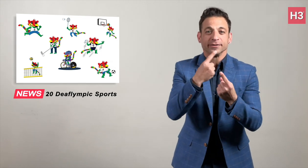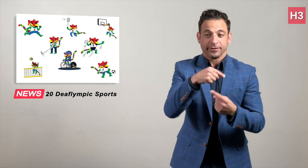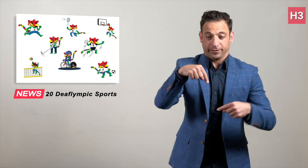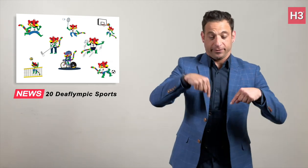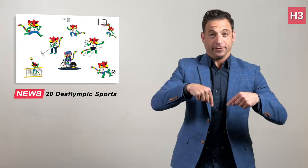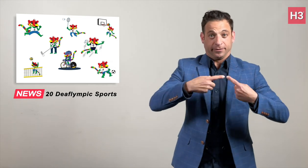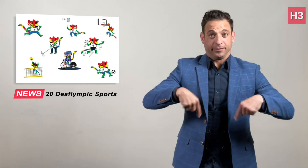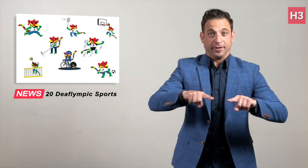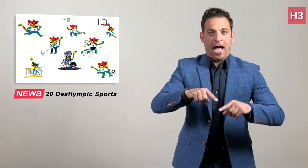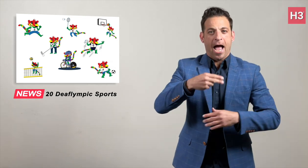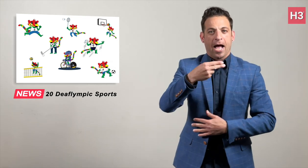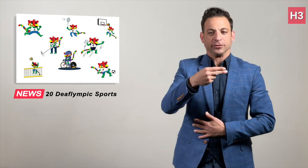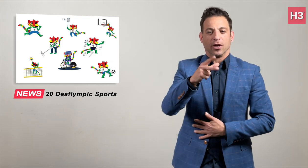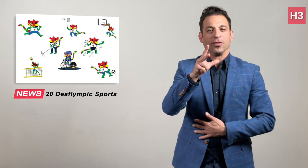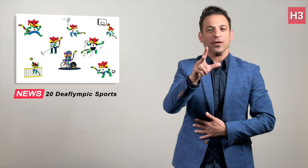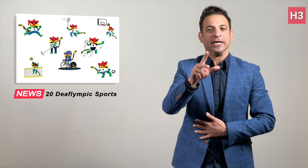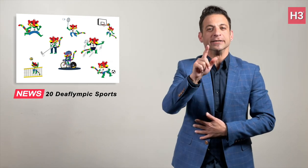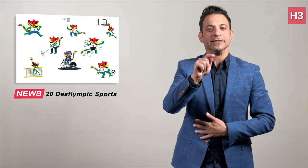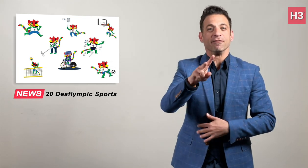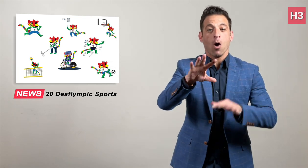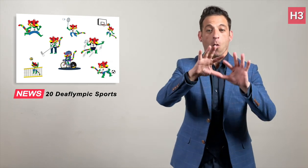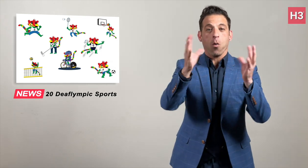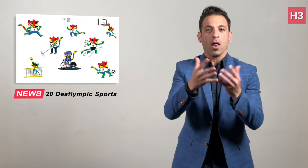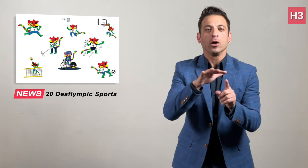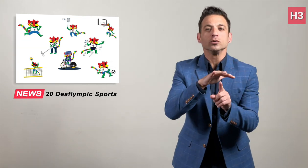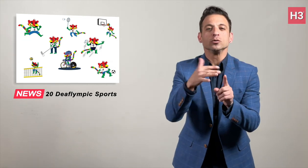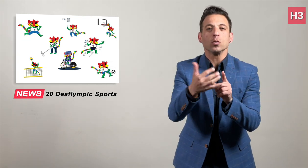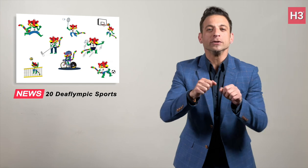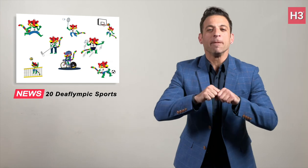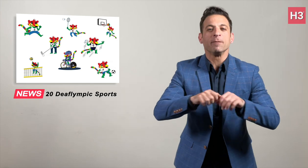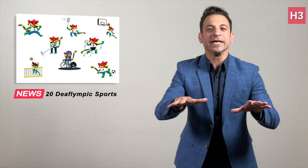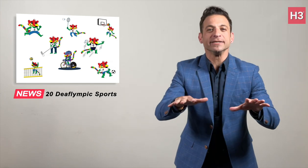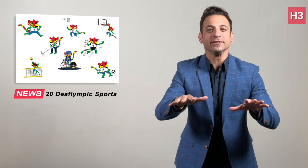We’d love to hear and collect your comments